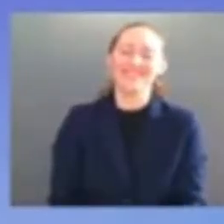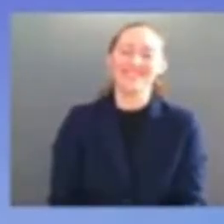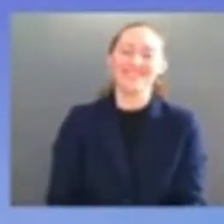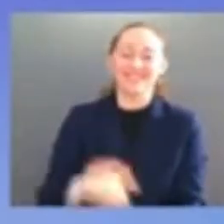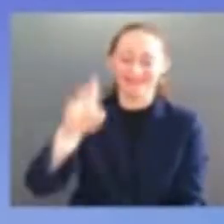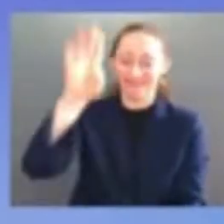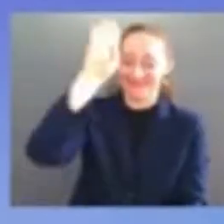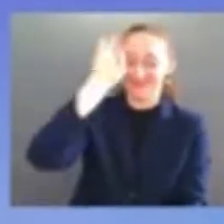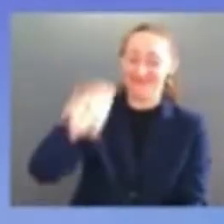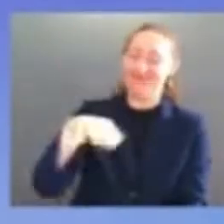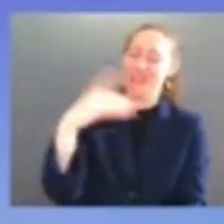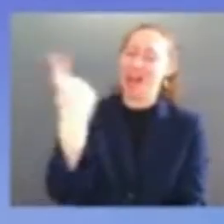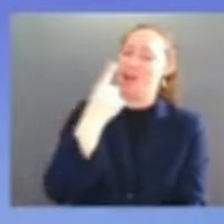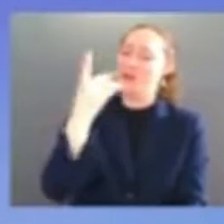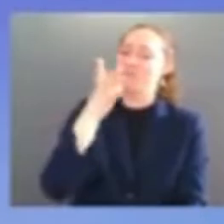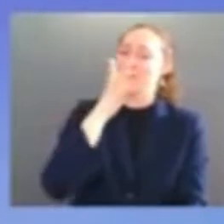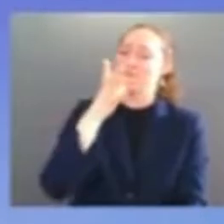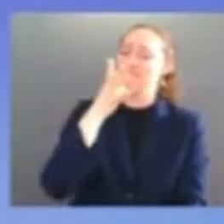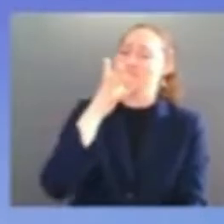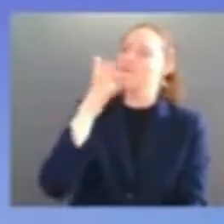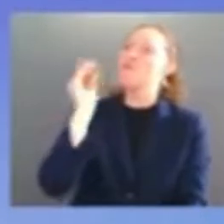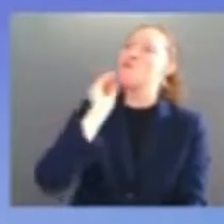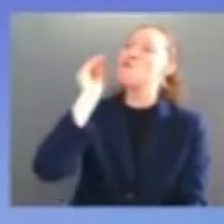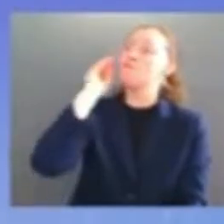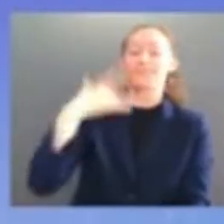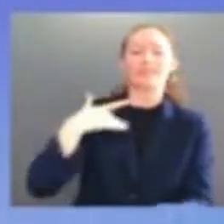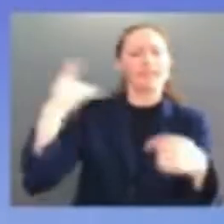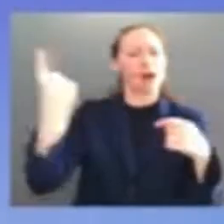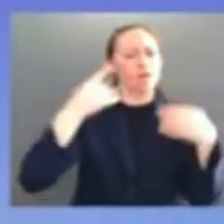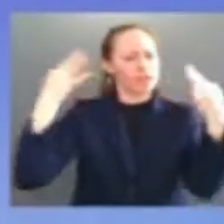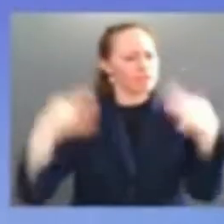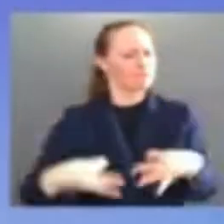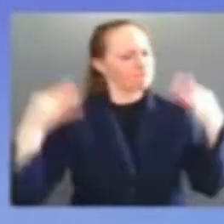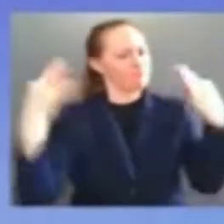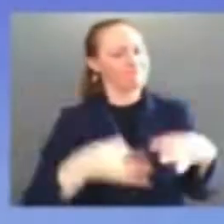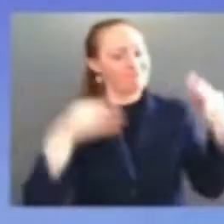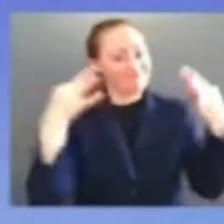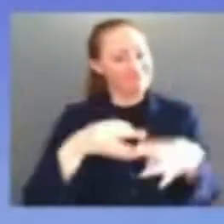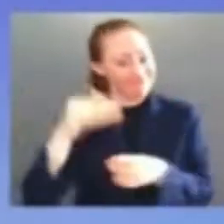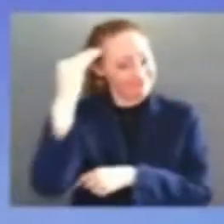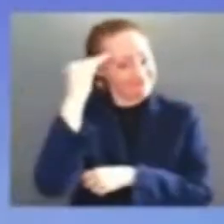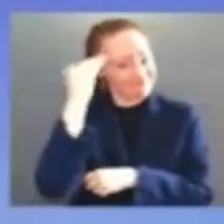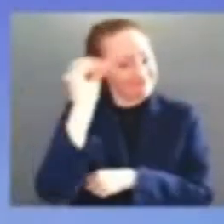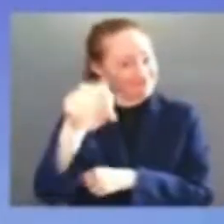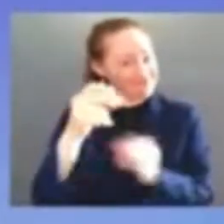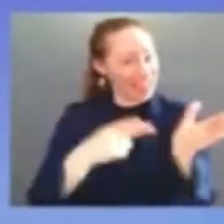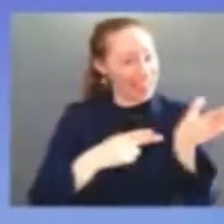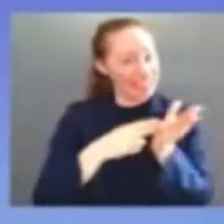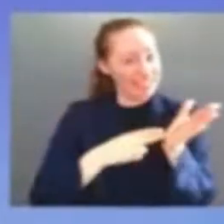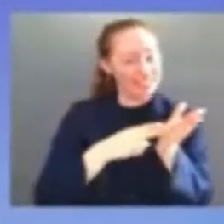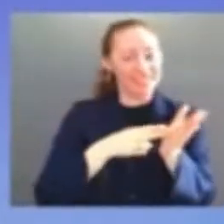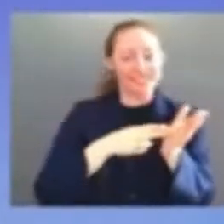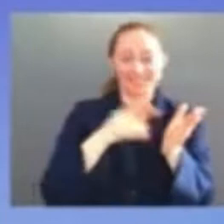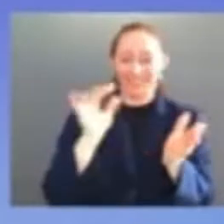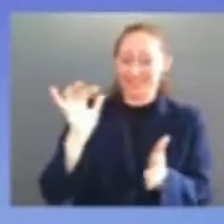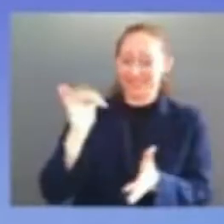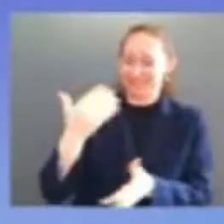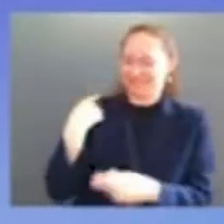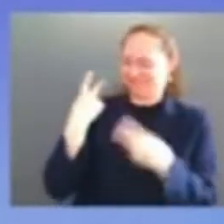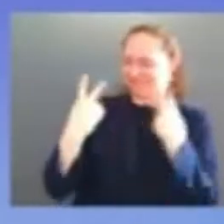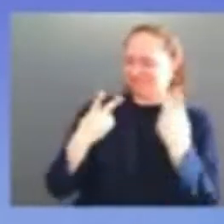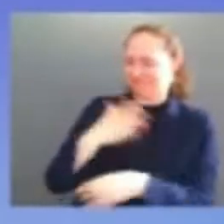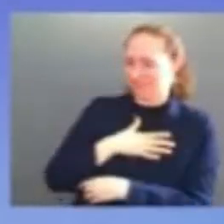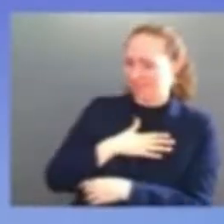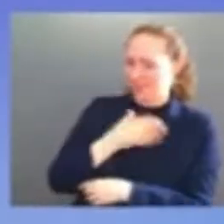not my mom and my wife as well look people have deep faith the deep love of family and country